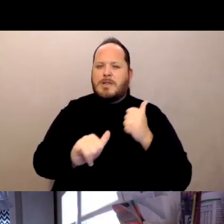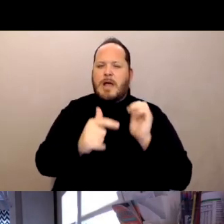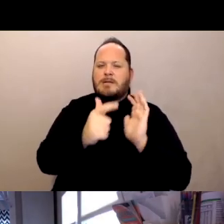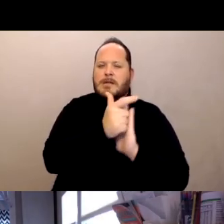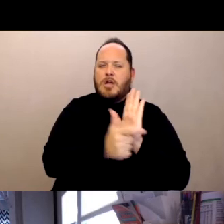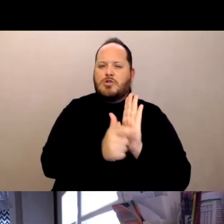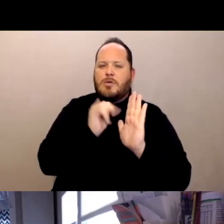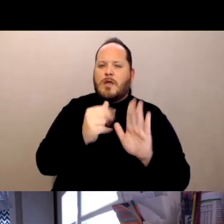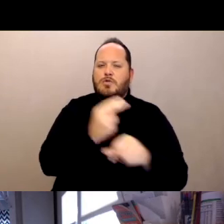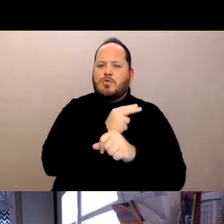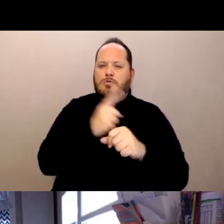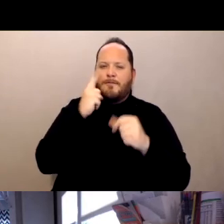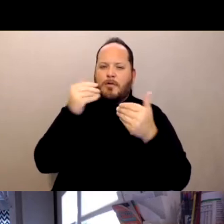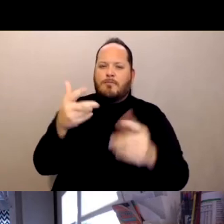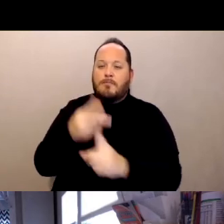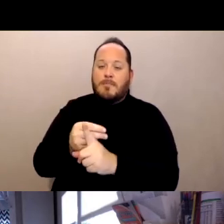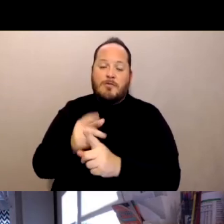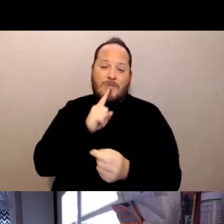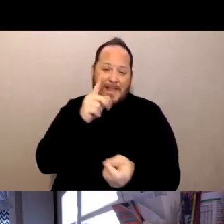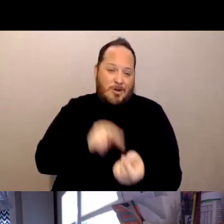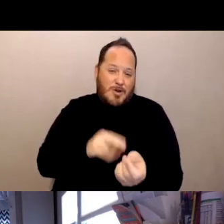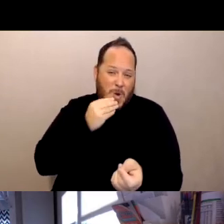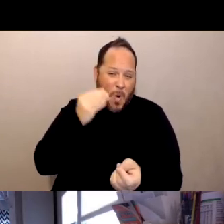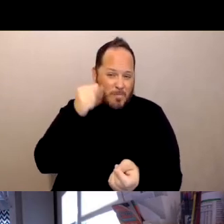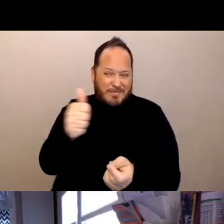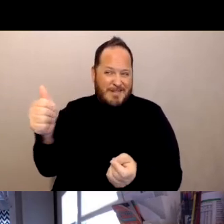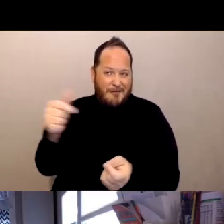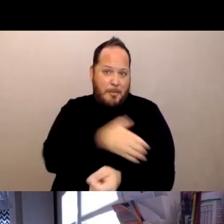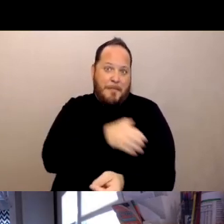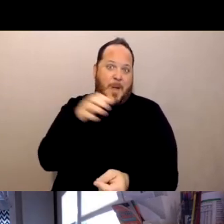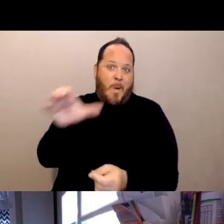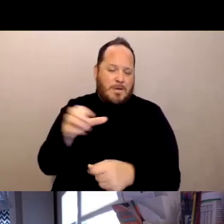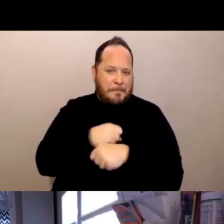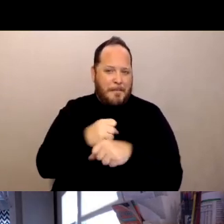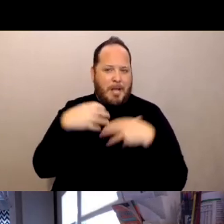essentially nursing homes themselves are empowered to make the healthcare decisions for unrepresented residents